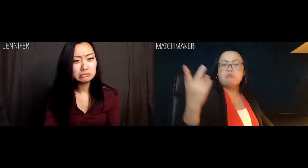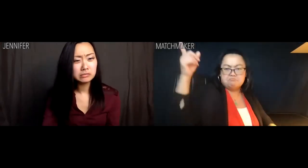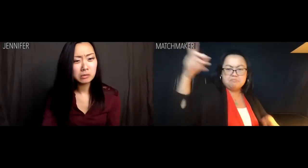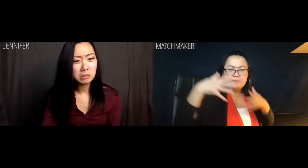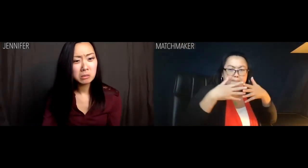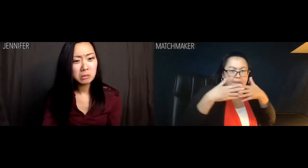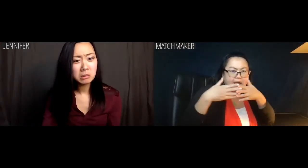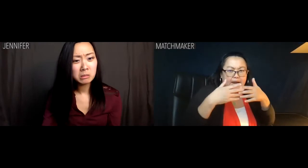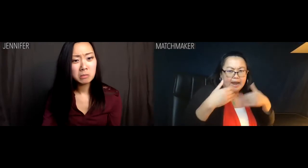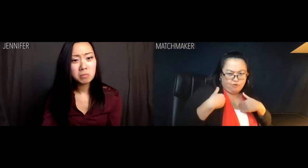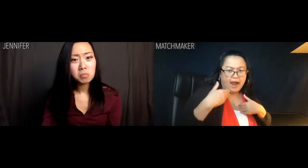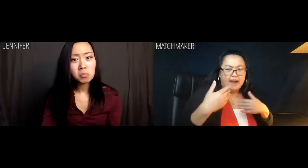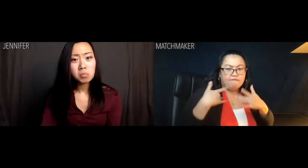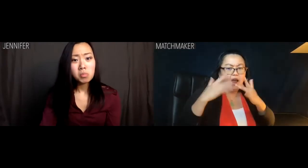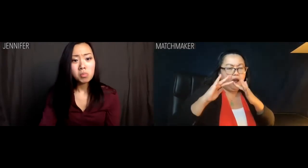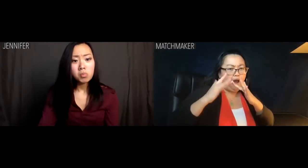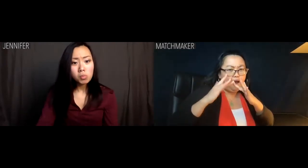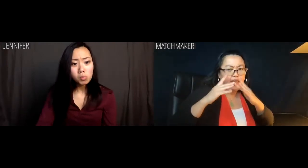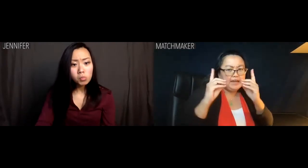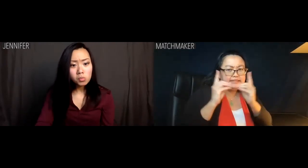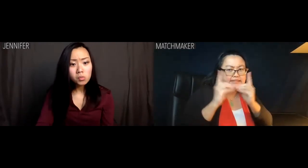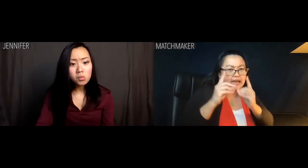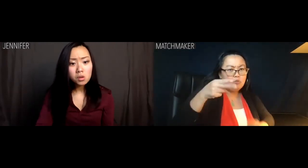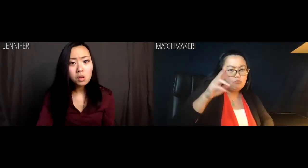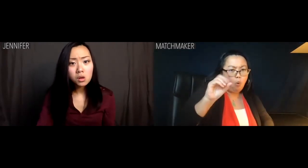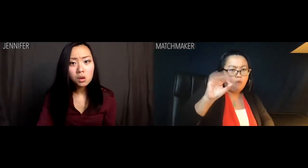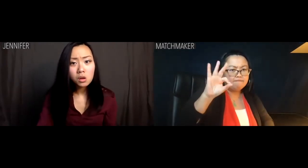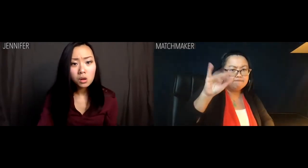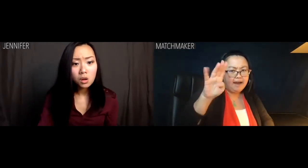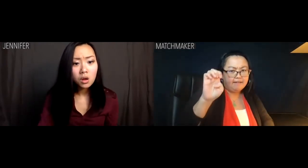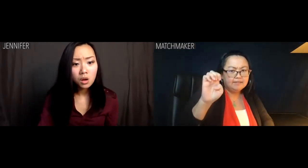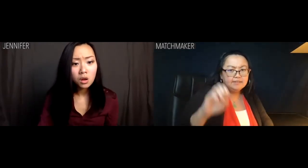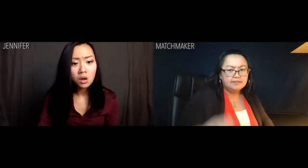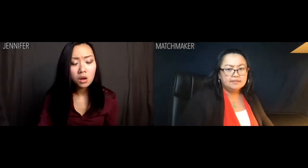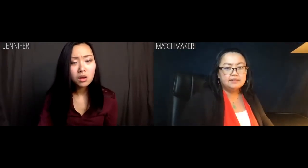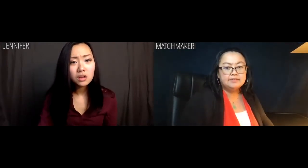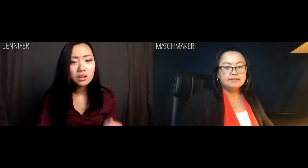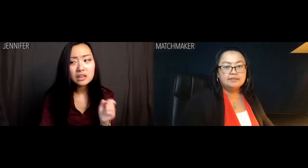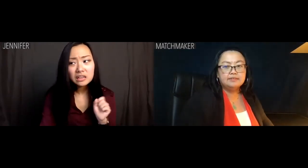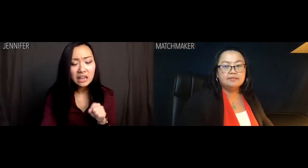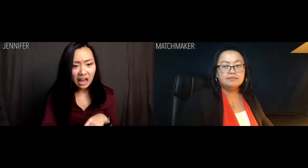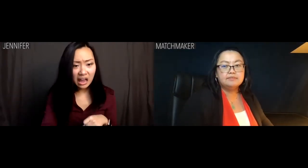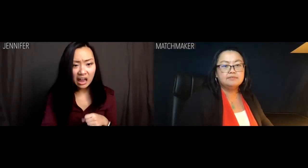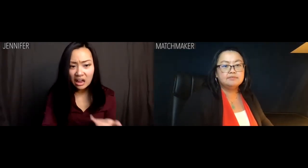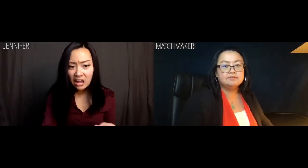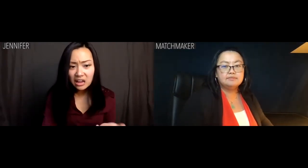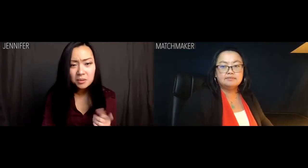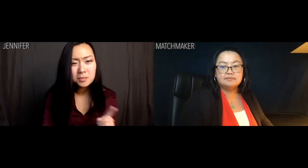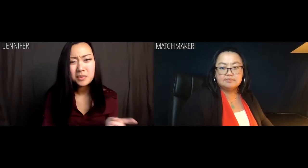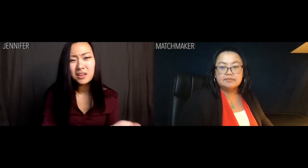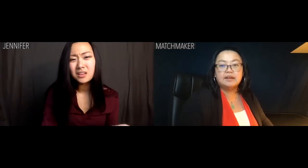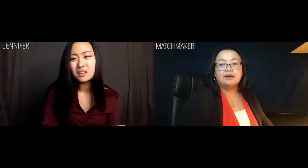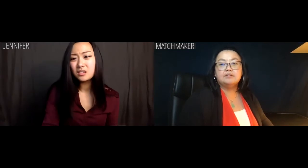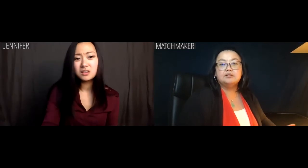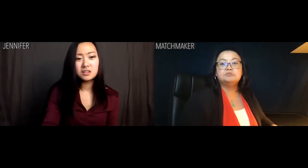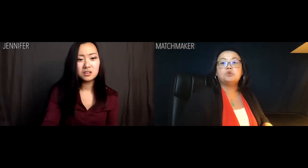Matchmaker: In America, you had an online dating profile, didn't you? Jennifer: Well, yeah, but ...